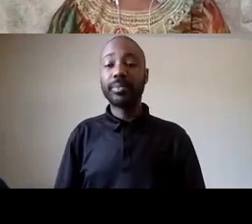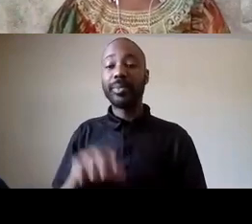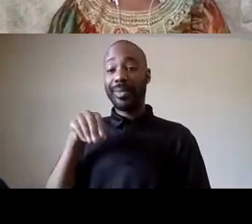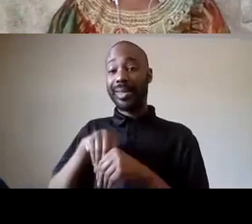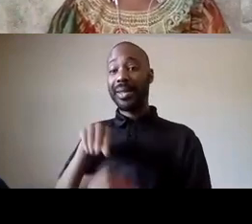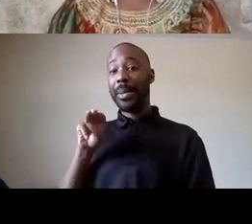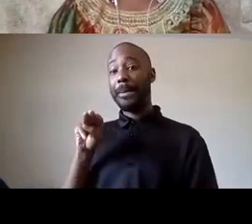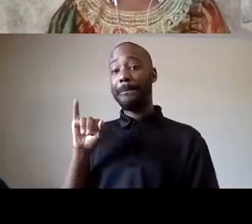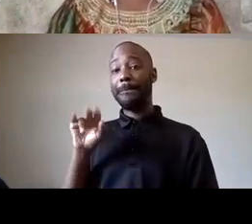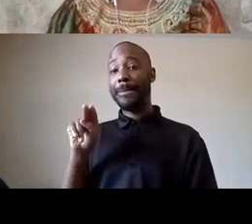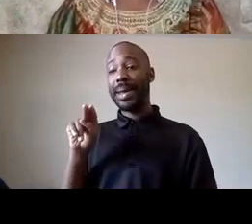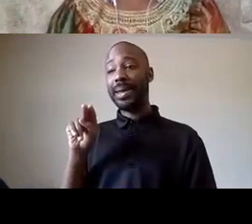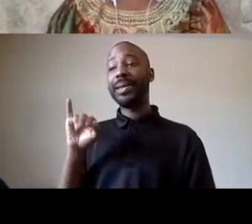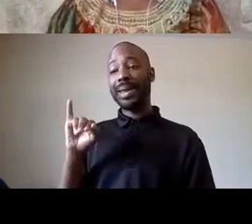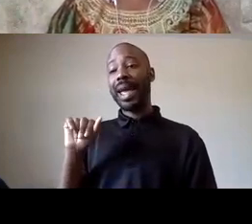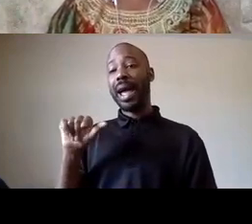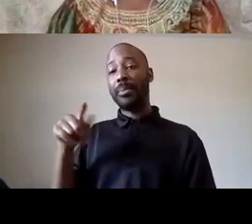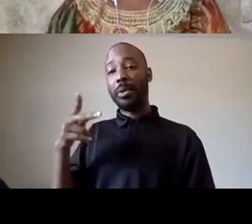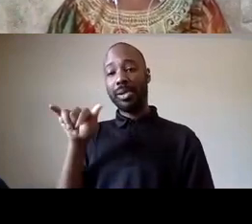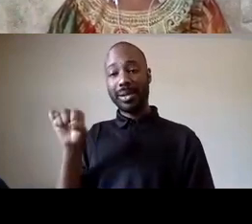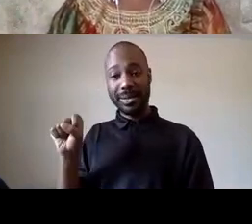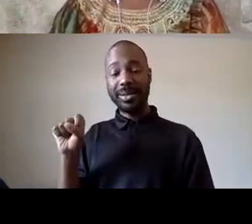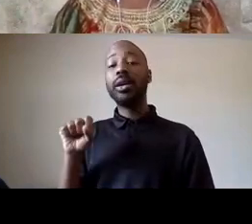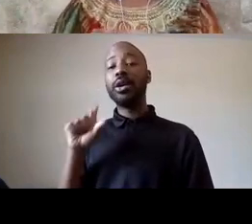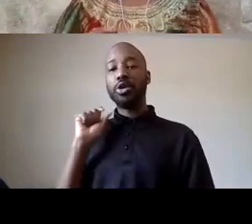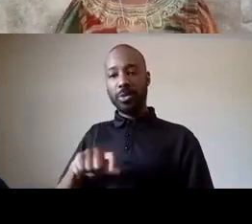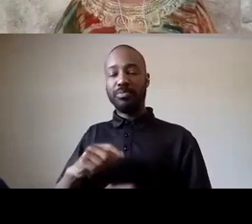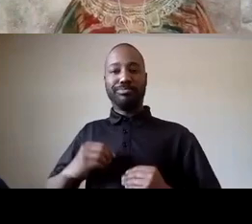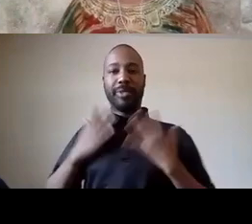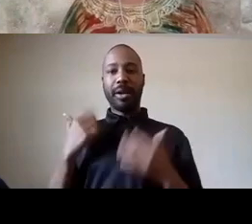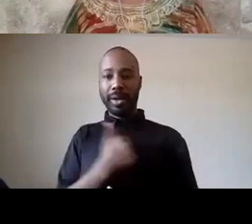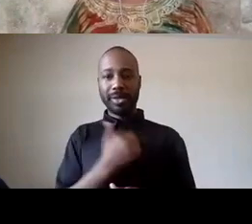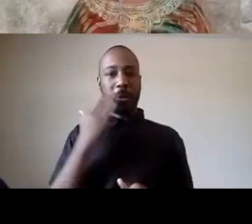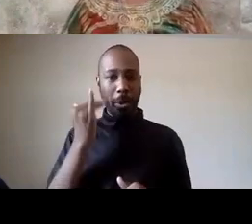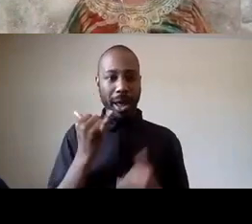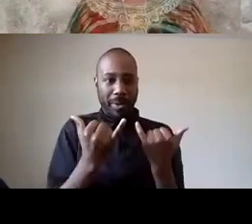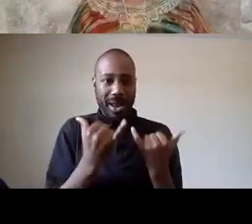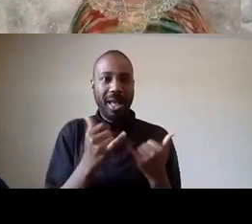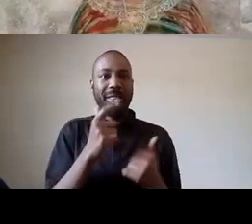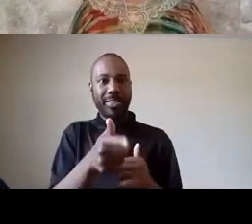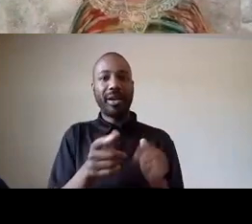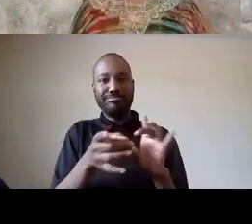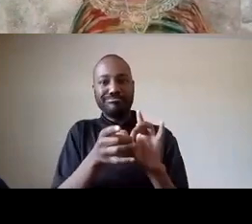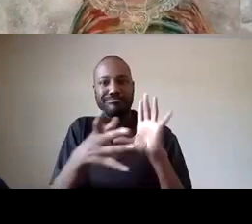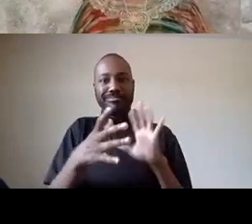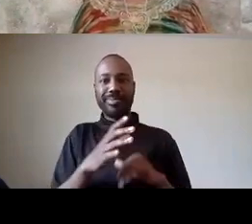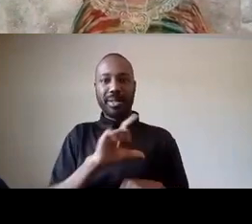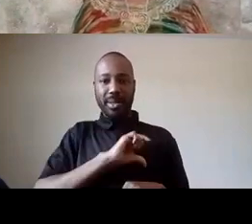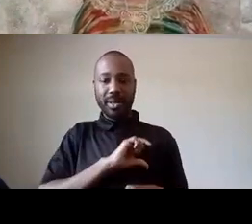inspirational for us the fact that they are disbanding the police but we can also look to cities like newark new jersey